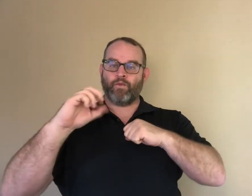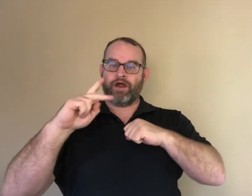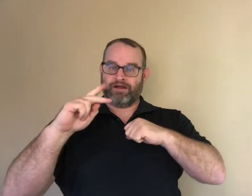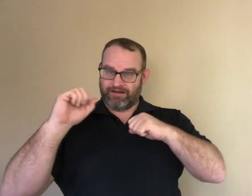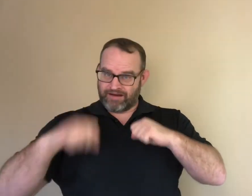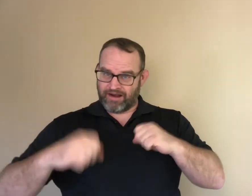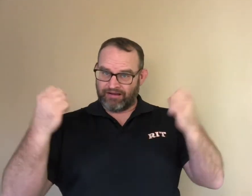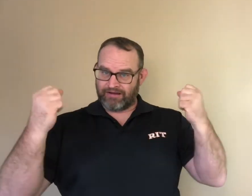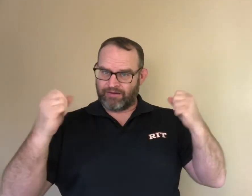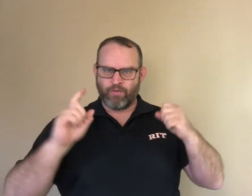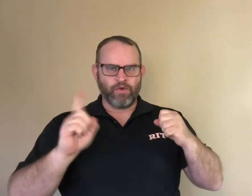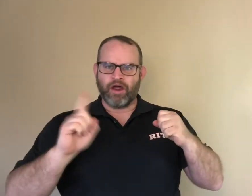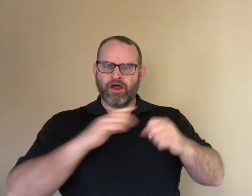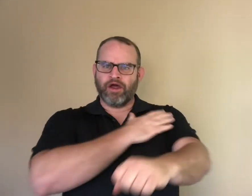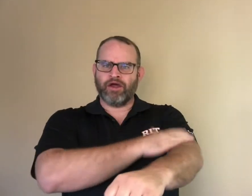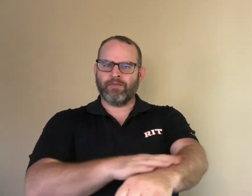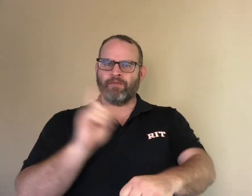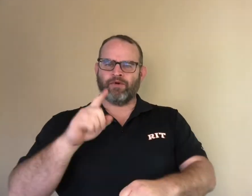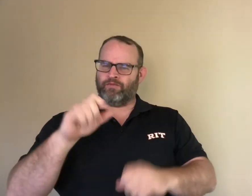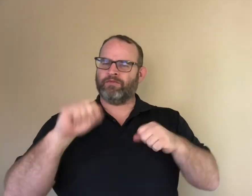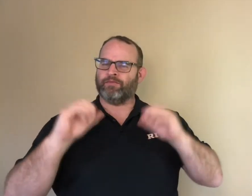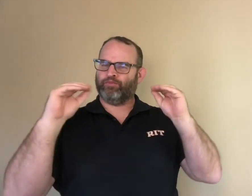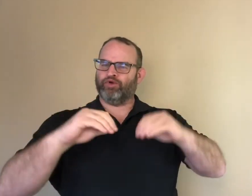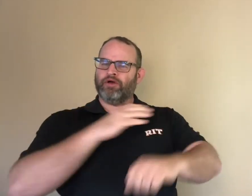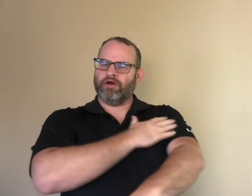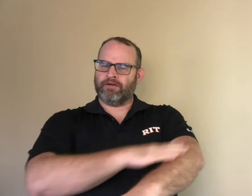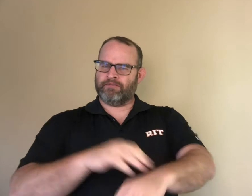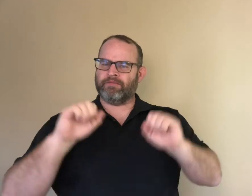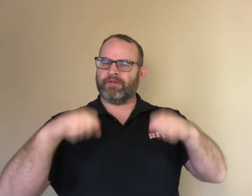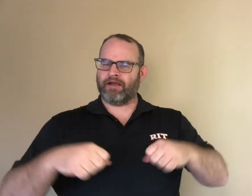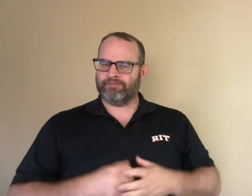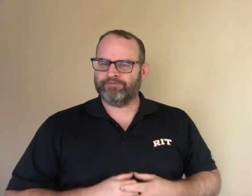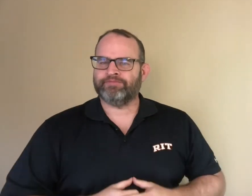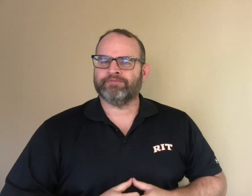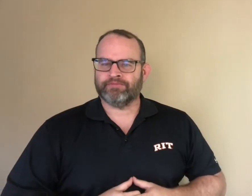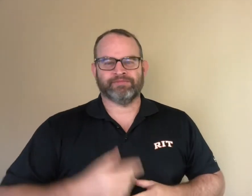Even a rock can use a sign language. You may ask, where are its arms? You can simply put the arms on the rock.